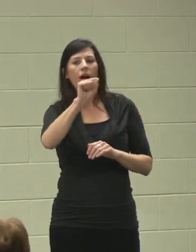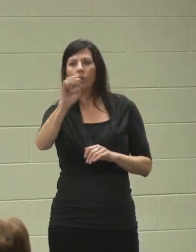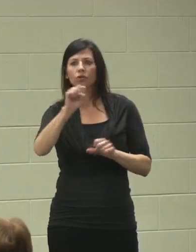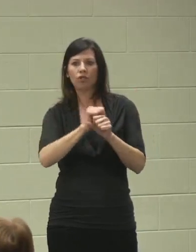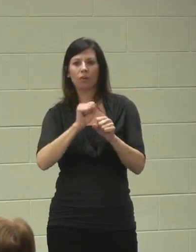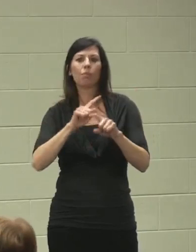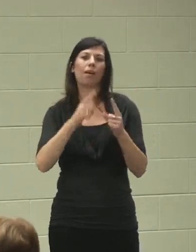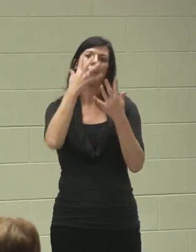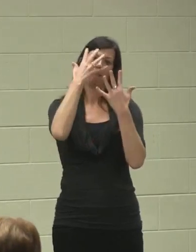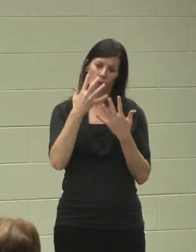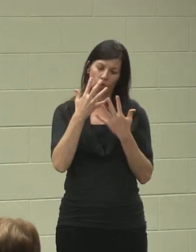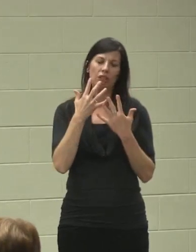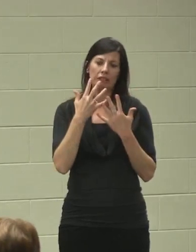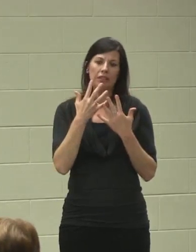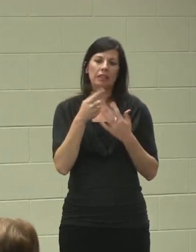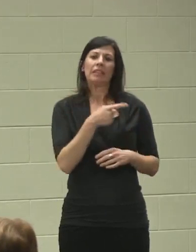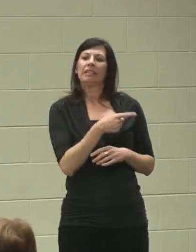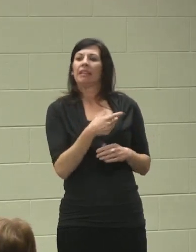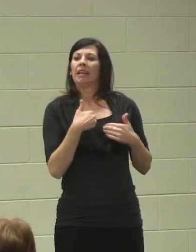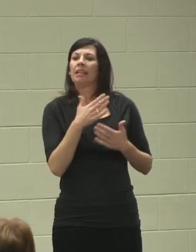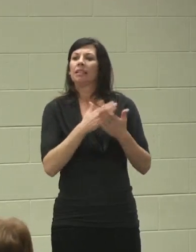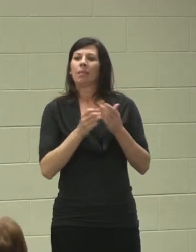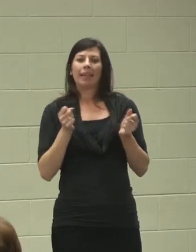Zach has some issues with impulse control,